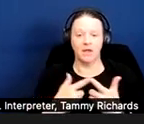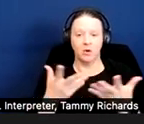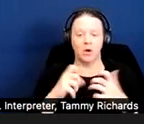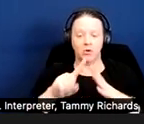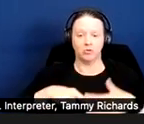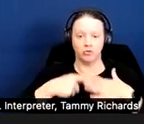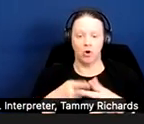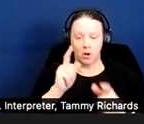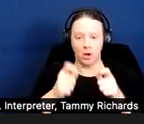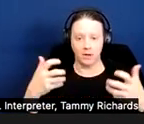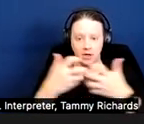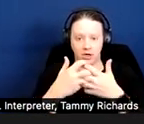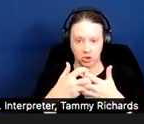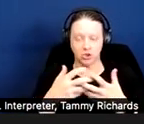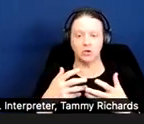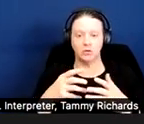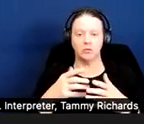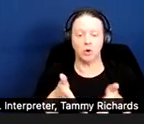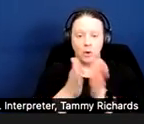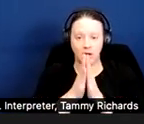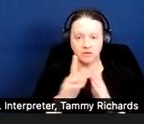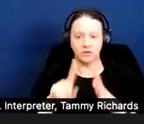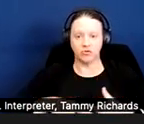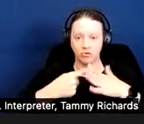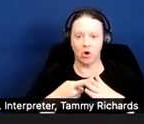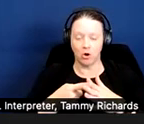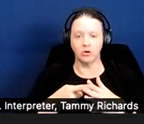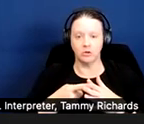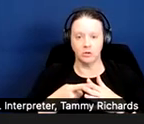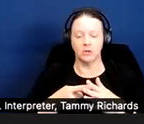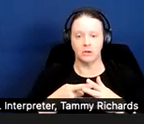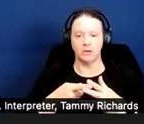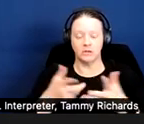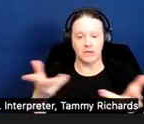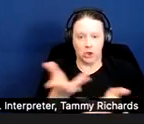request and begin an interactive process immediately with your client.